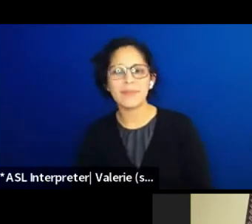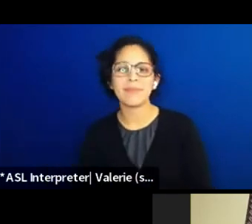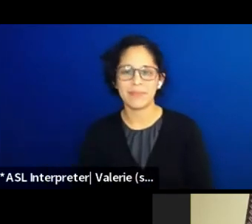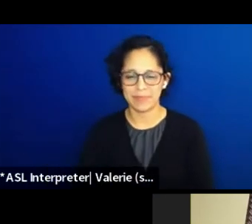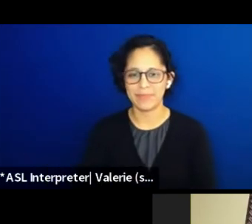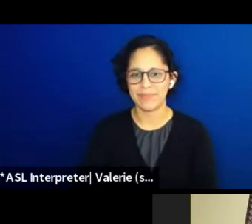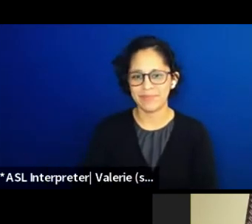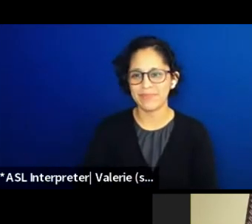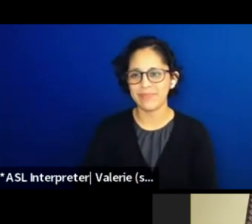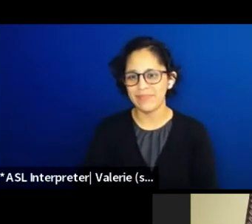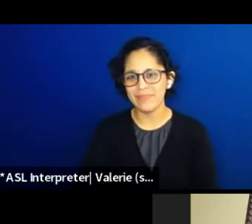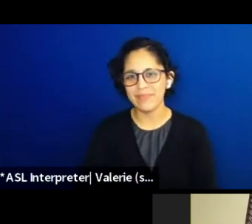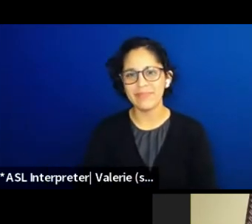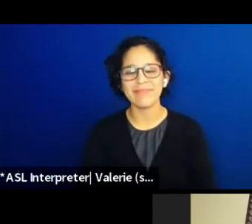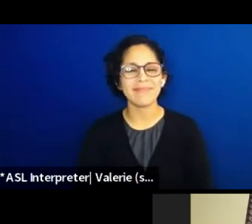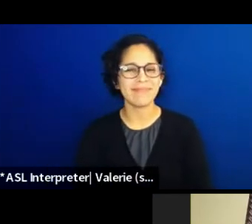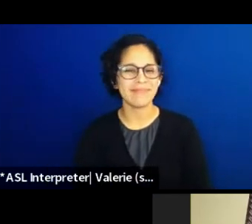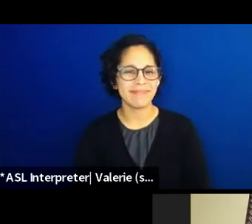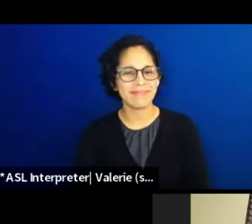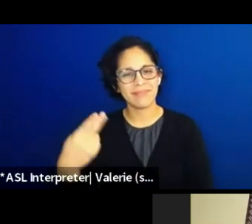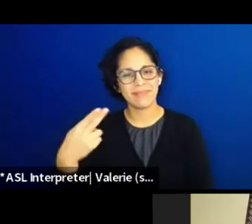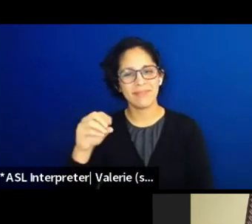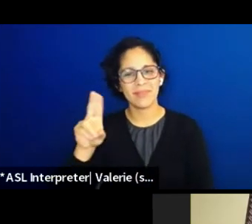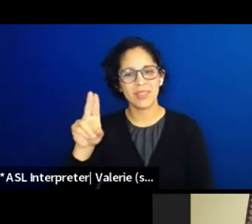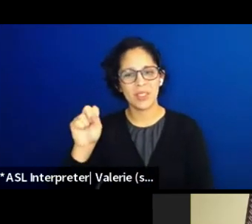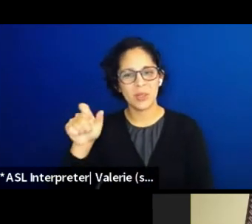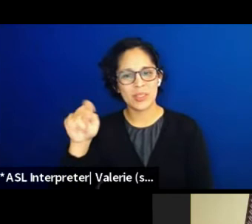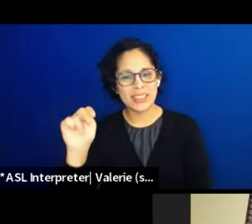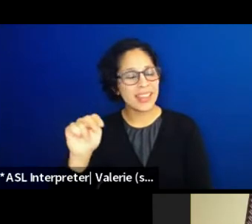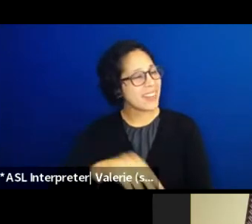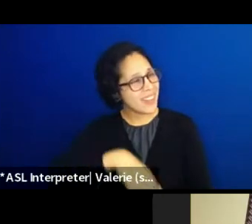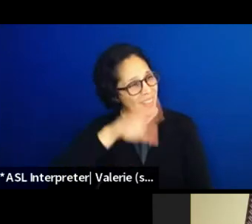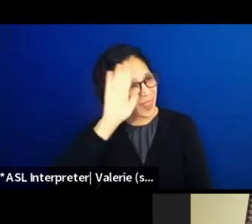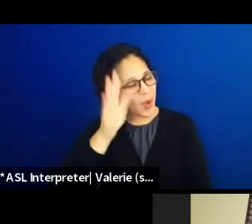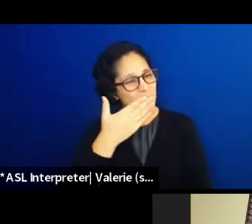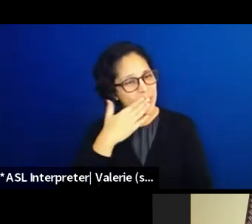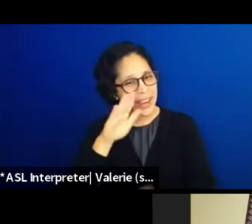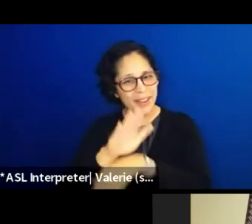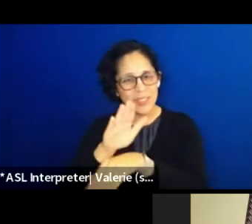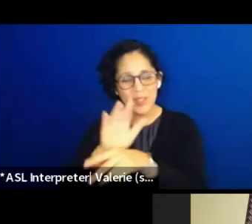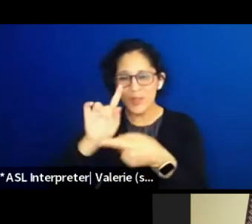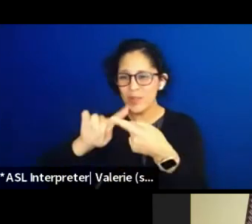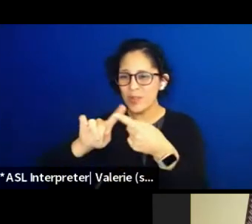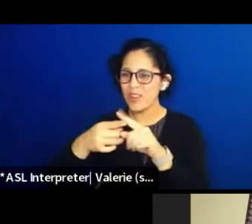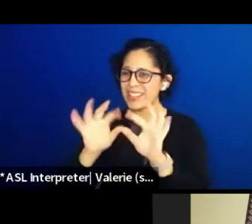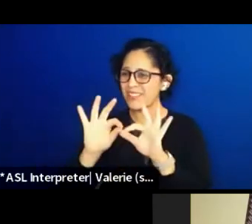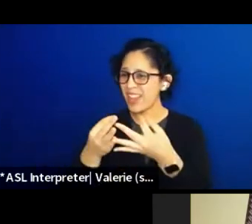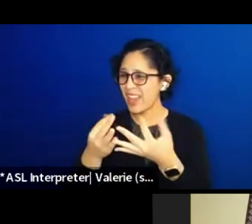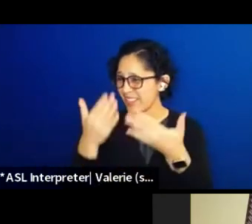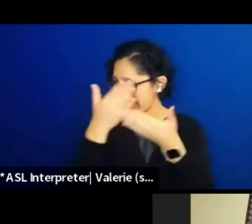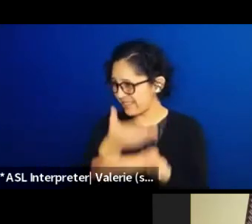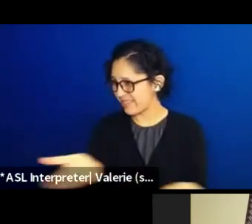All right, good afternoon friends and family. I was experiencing some tech problems.